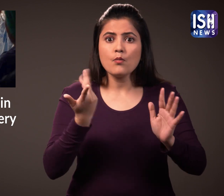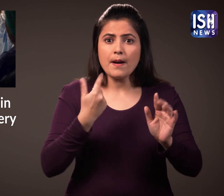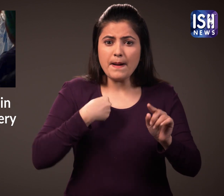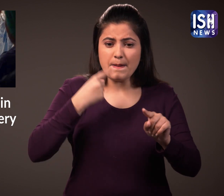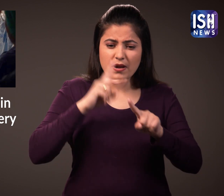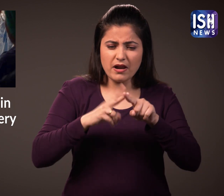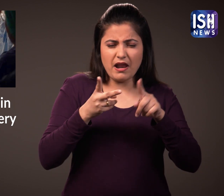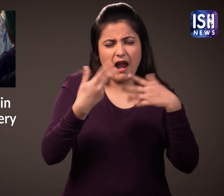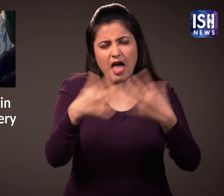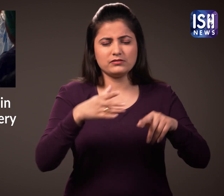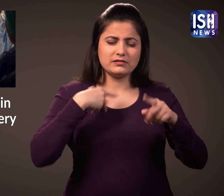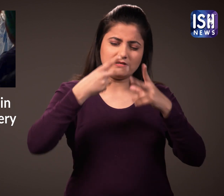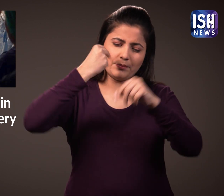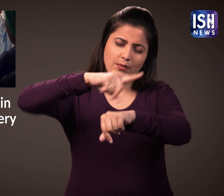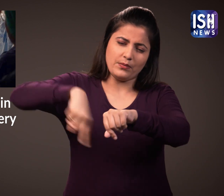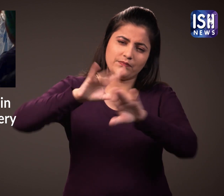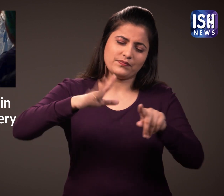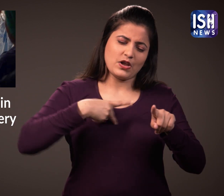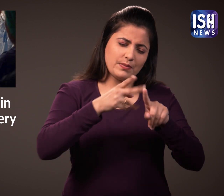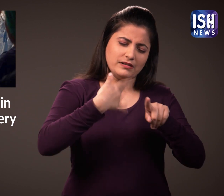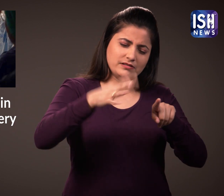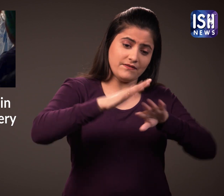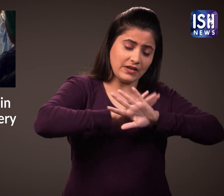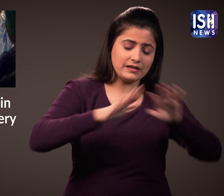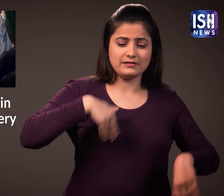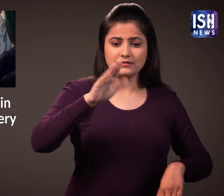This is because if the patient is not roused and after the surgery